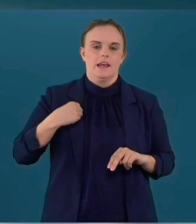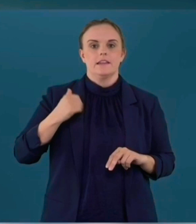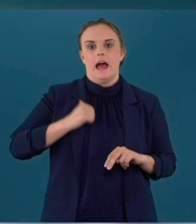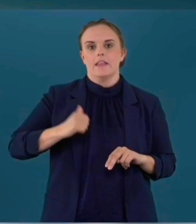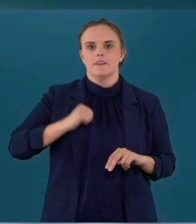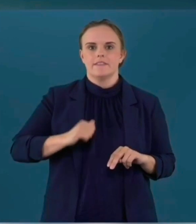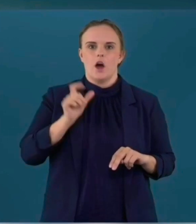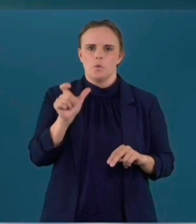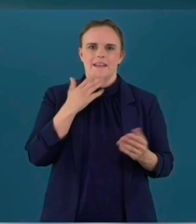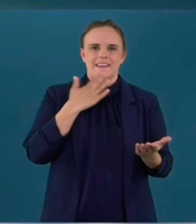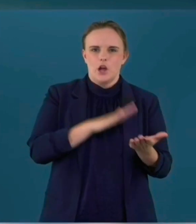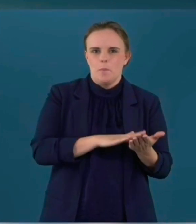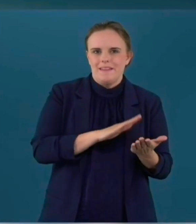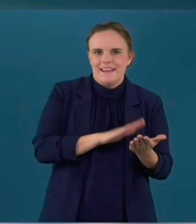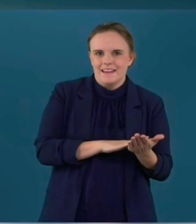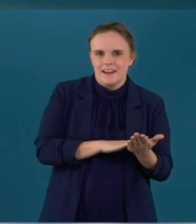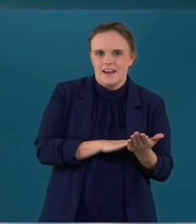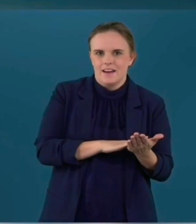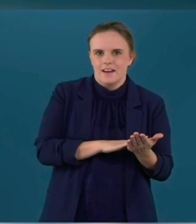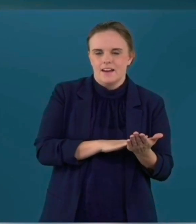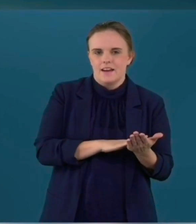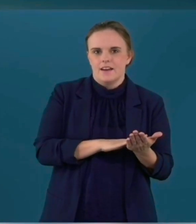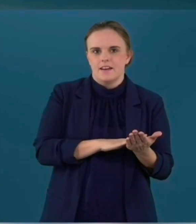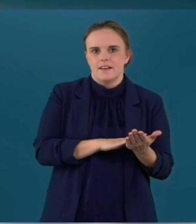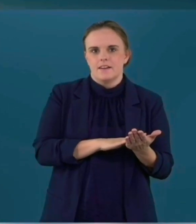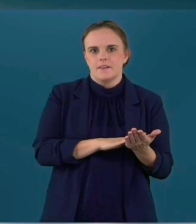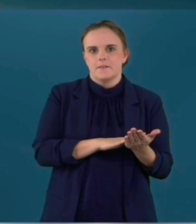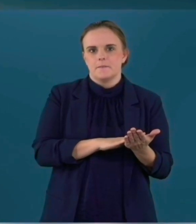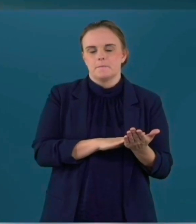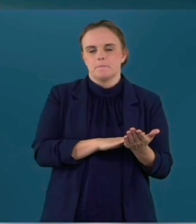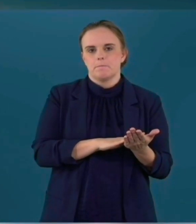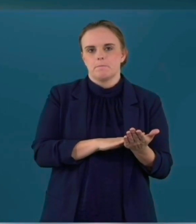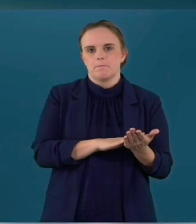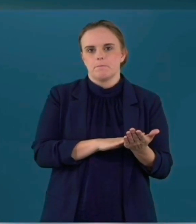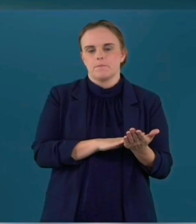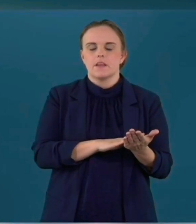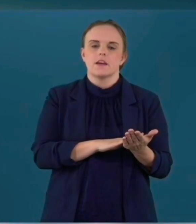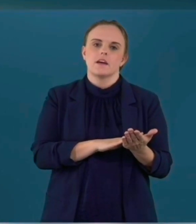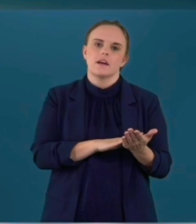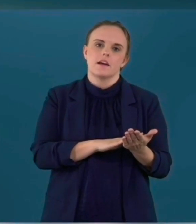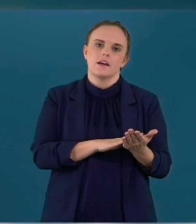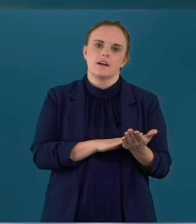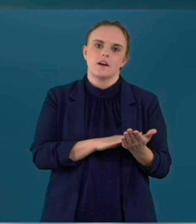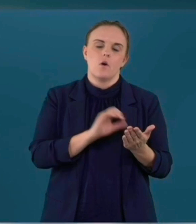people should think about that it might be a good idea or do you mean something